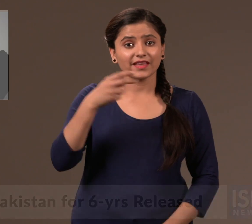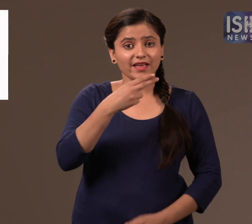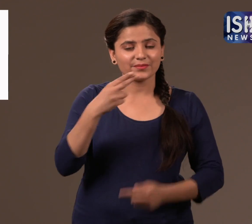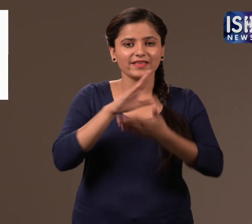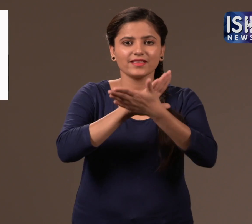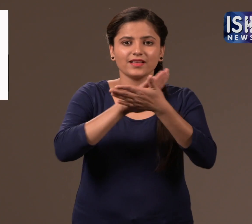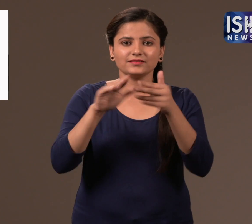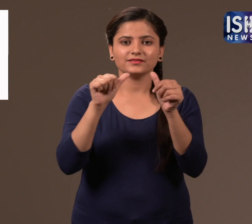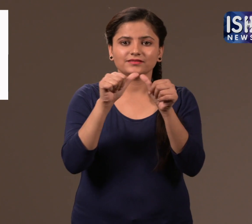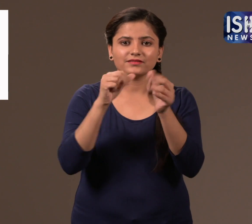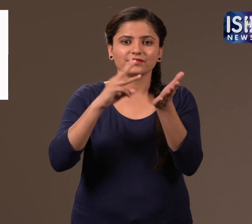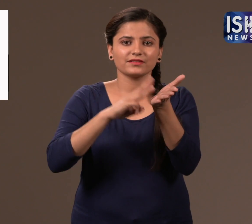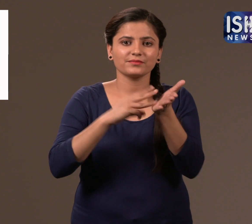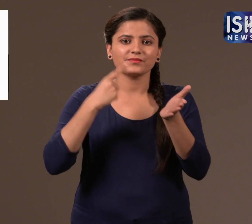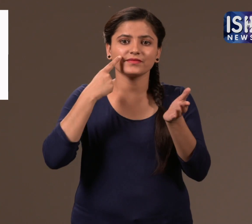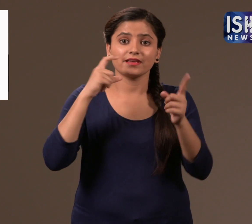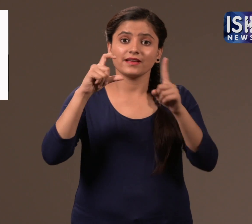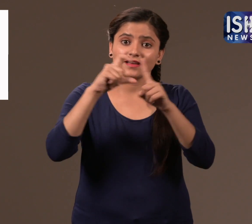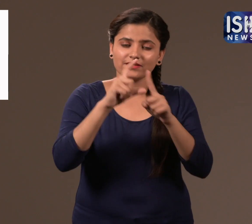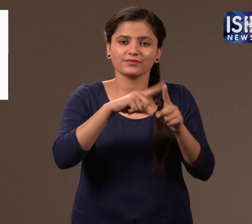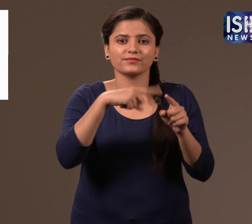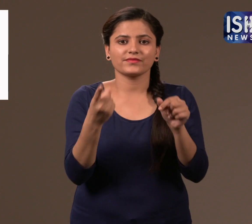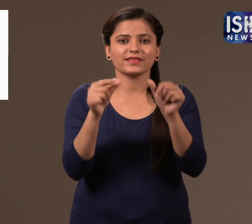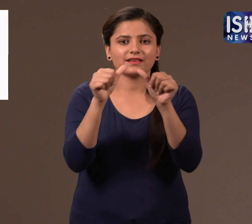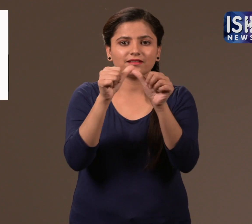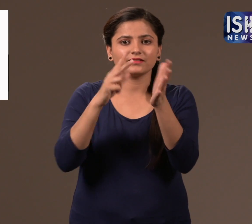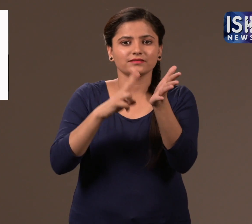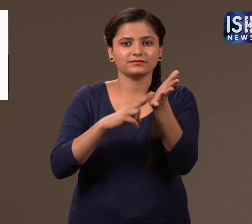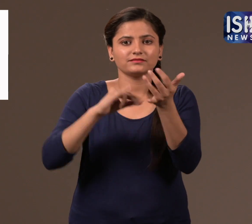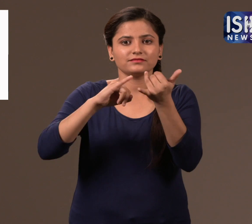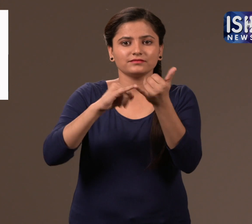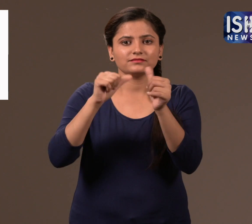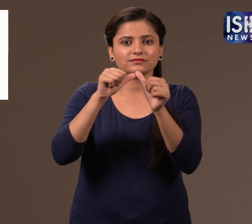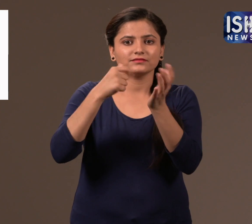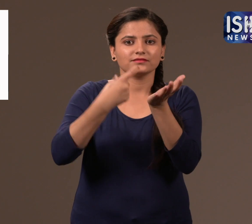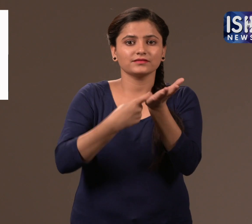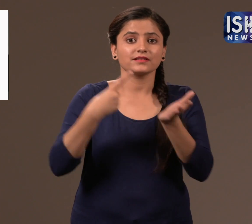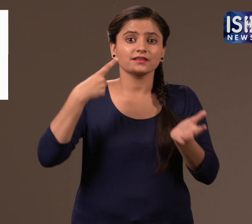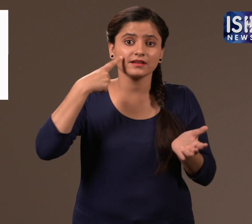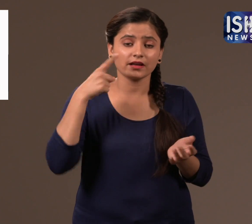Hamid Ansari,